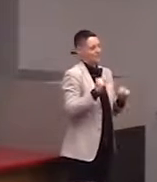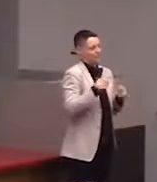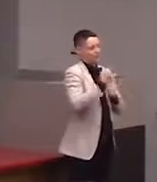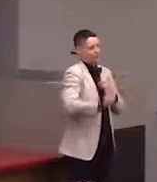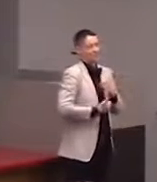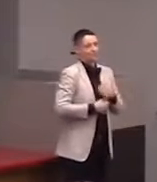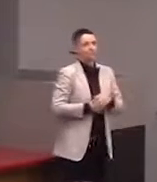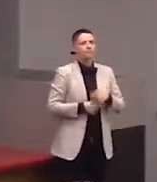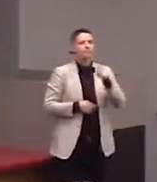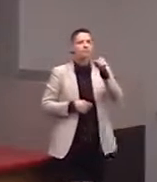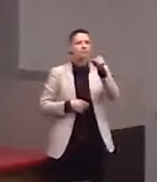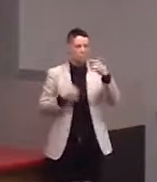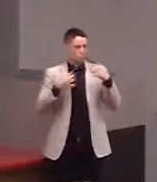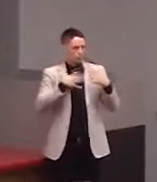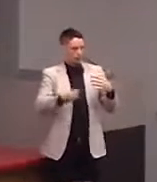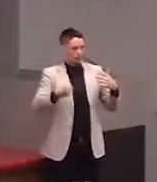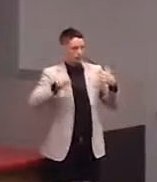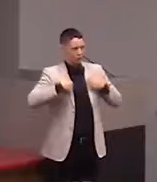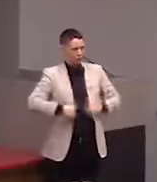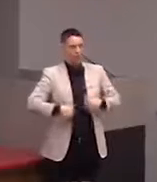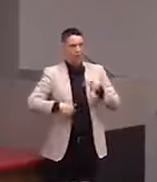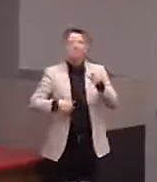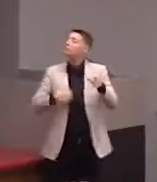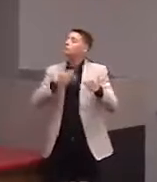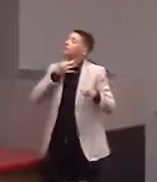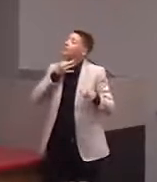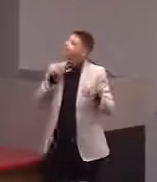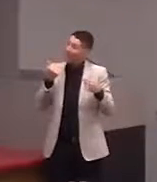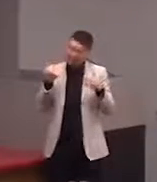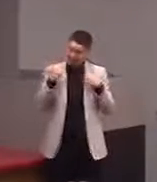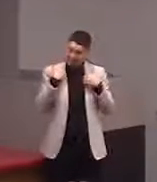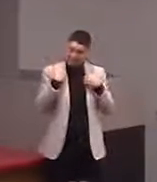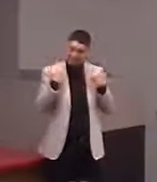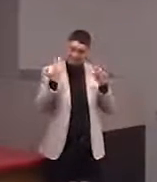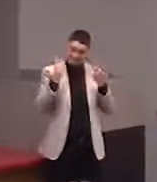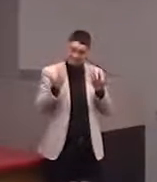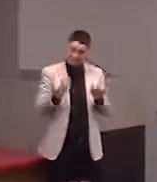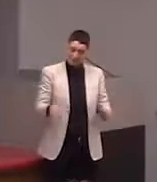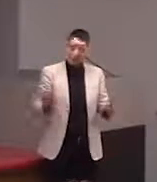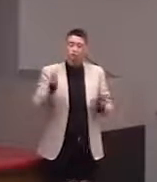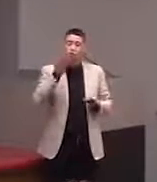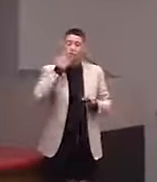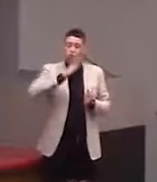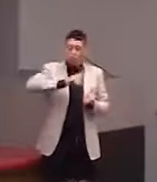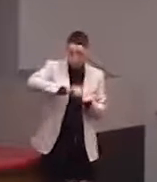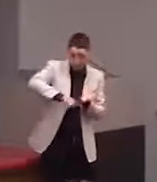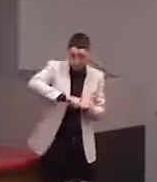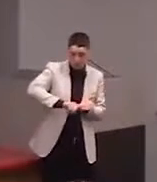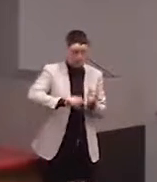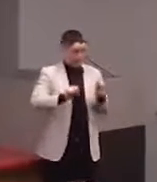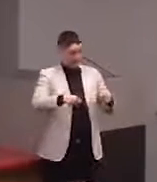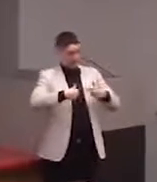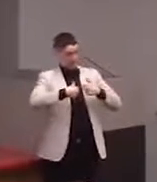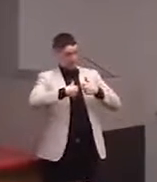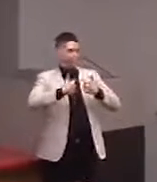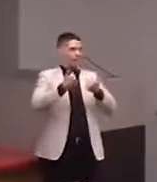[Audience Member] How do we know, is there good research out there about whether or not you can improve your tactile acuity?